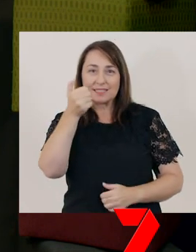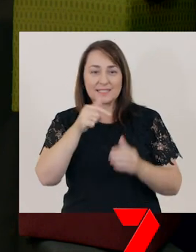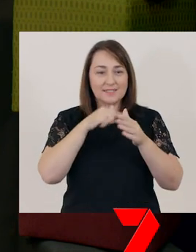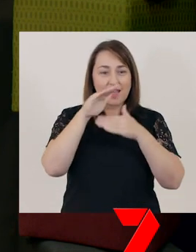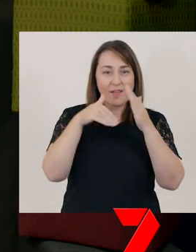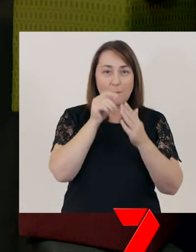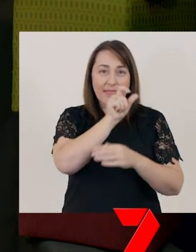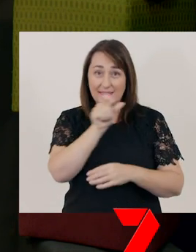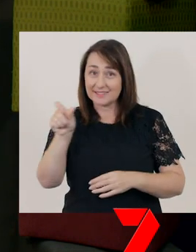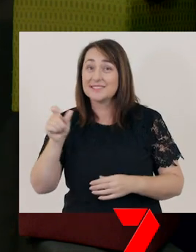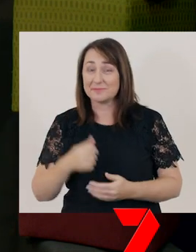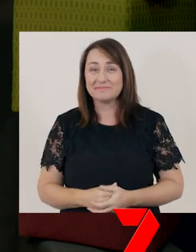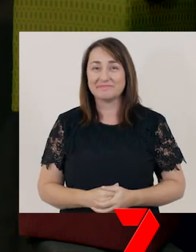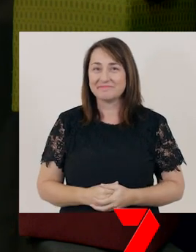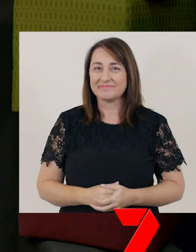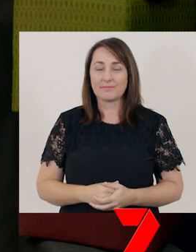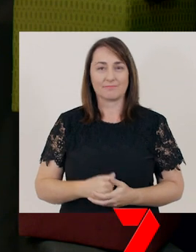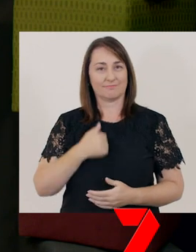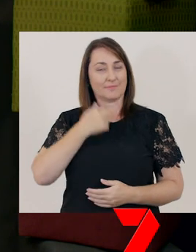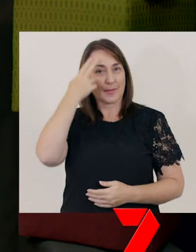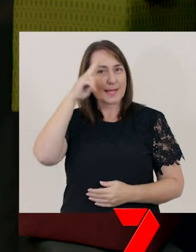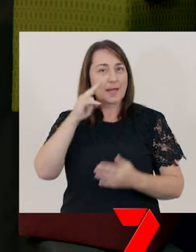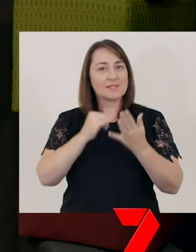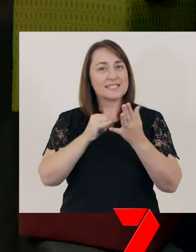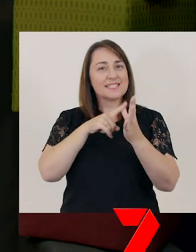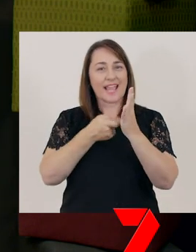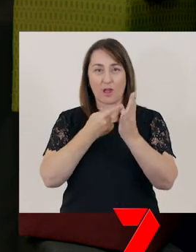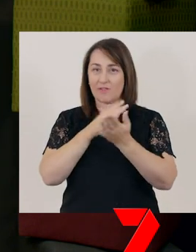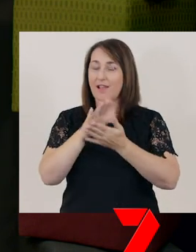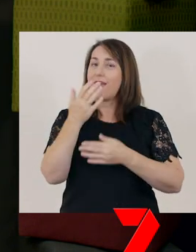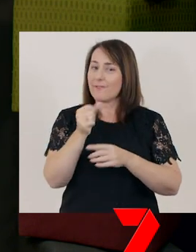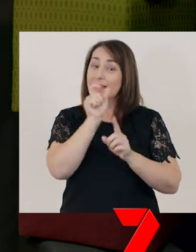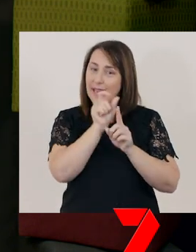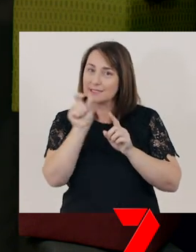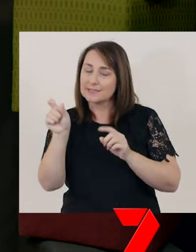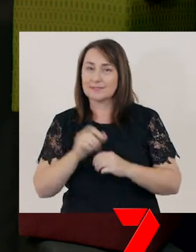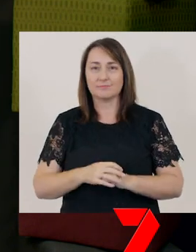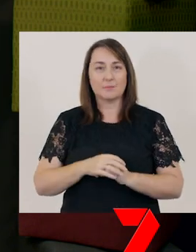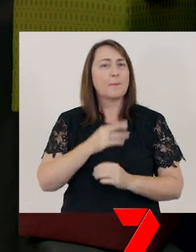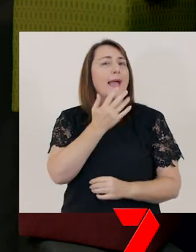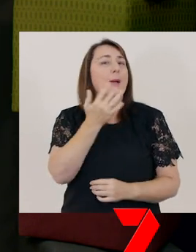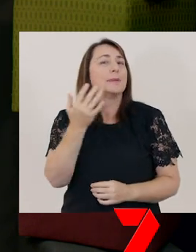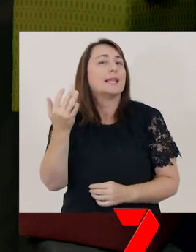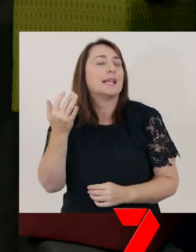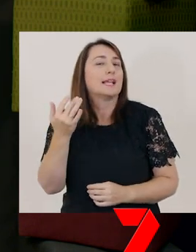My name, Sarah, has letters. I can count how many letters there are in my name.